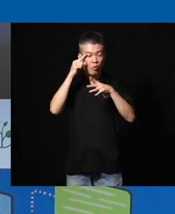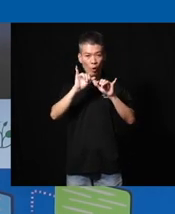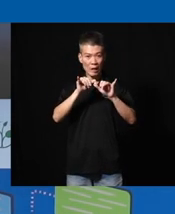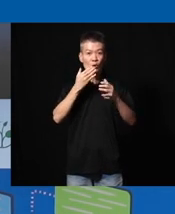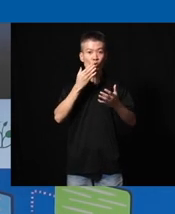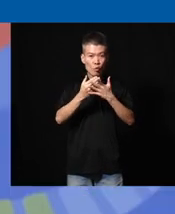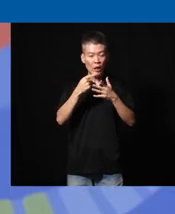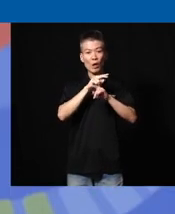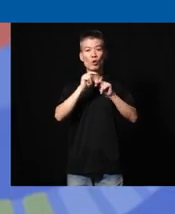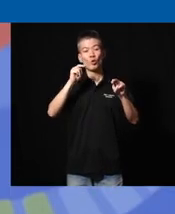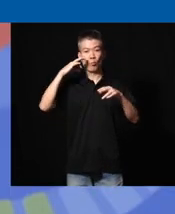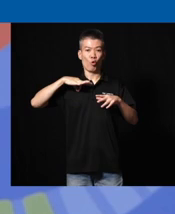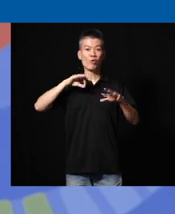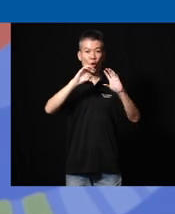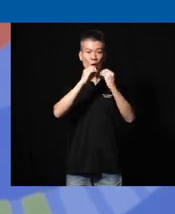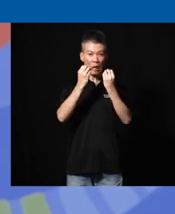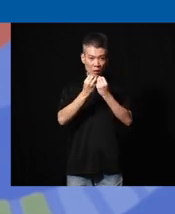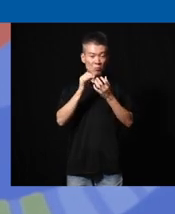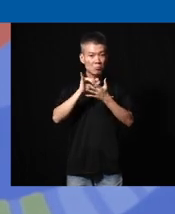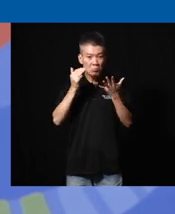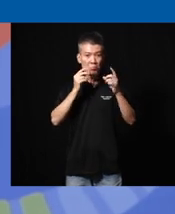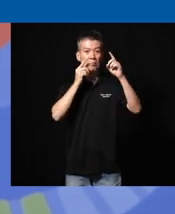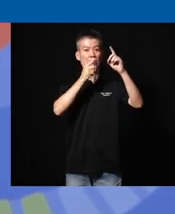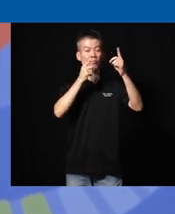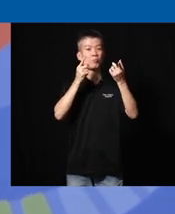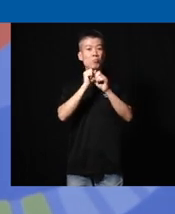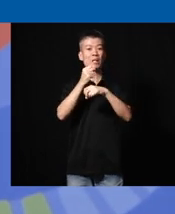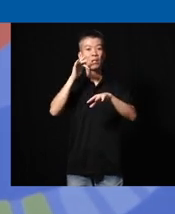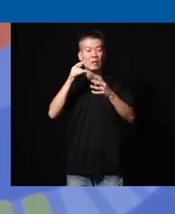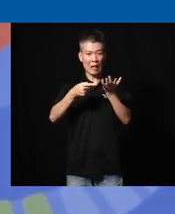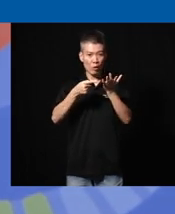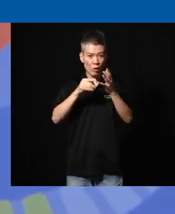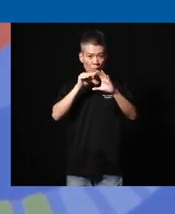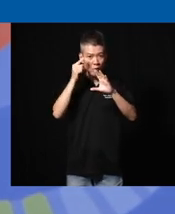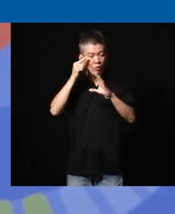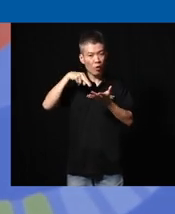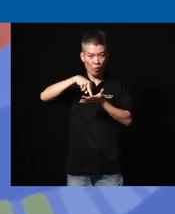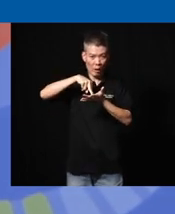we're a nonprofit organization that aims to make technology accessible to vulnerable communities